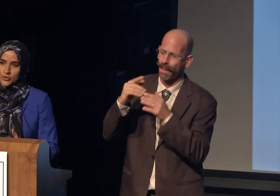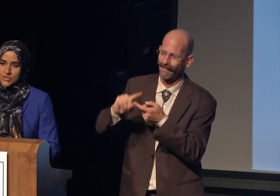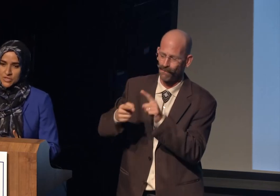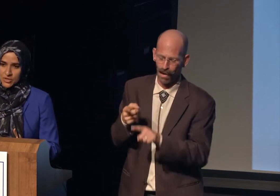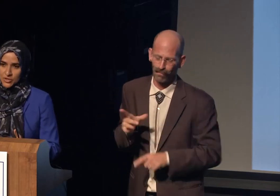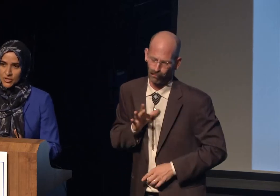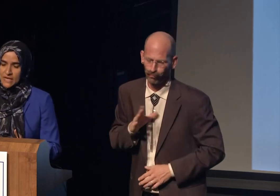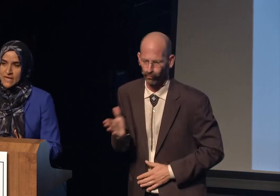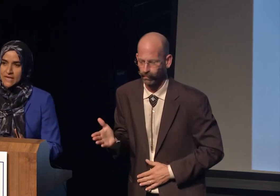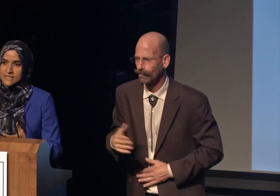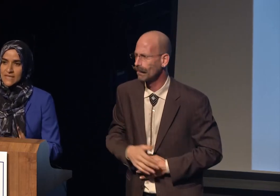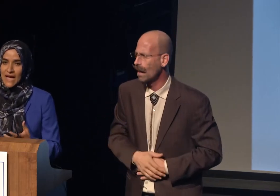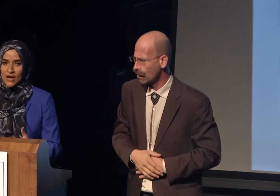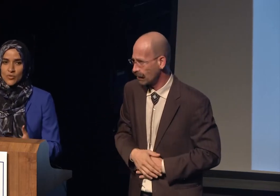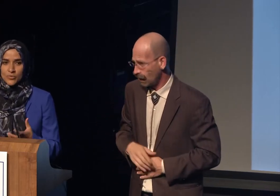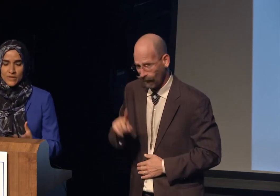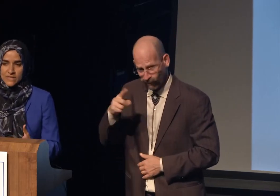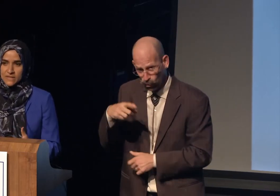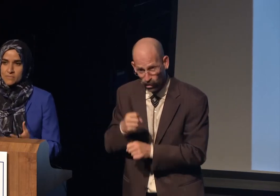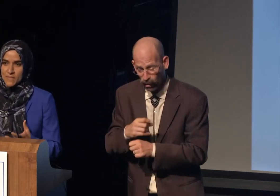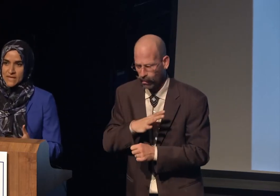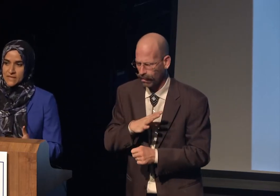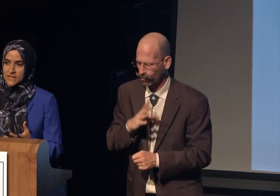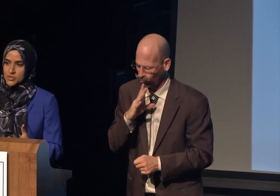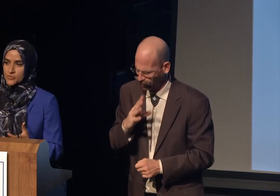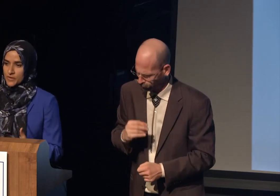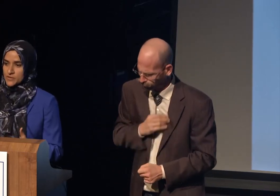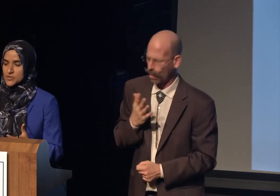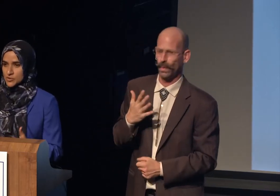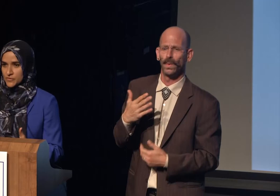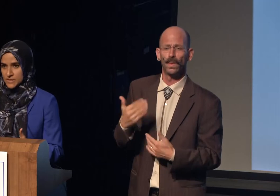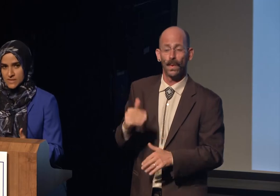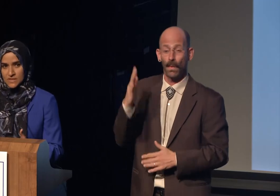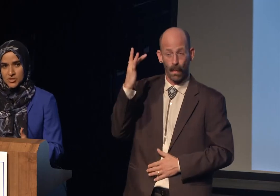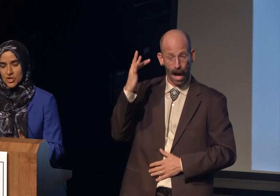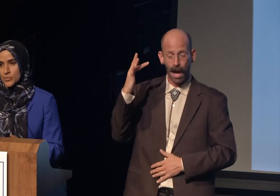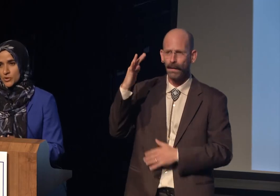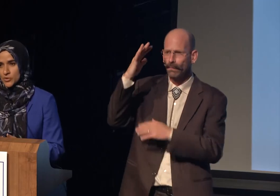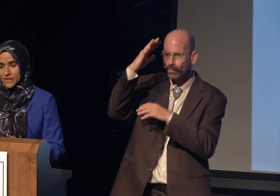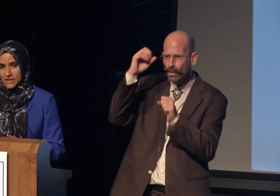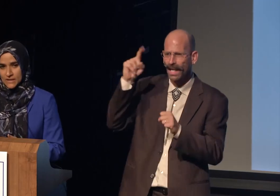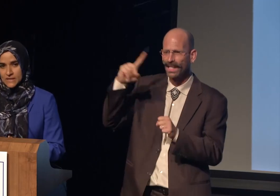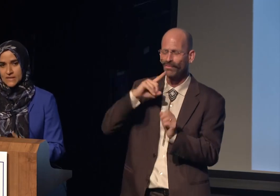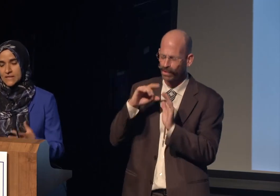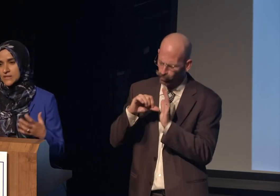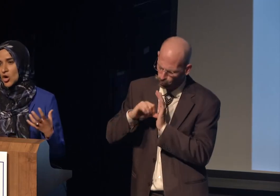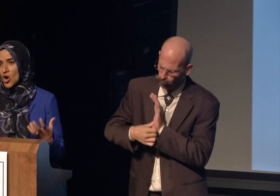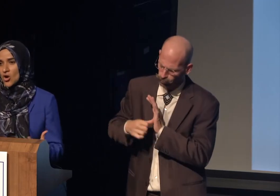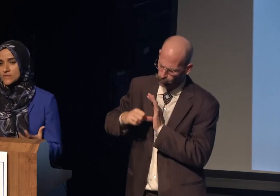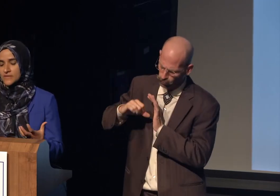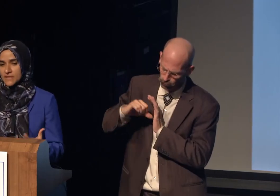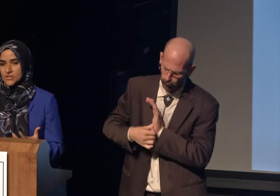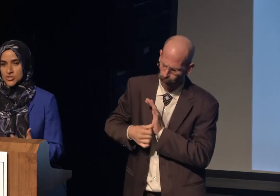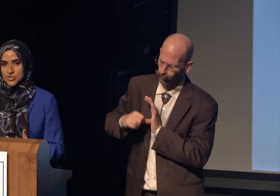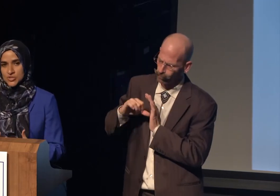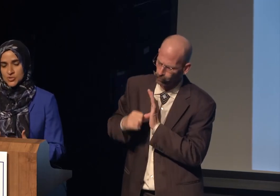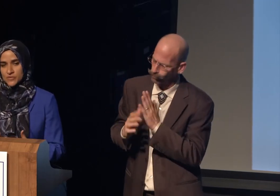is how the president made interfaith service such a priority. He called the nation to service,